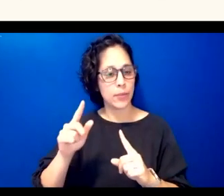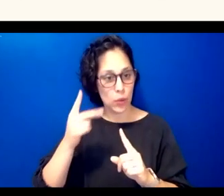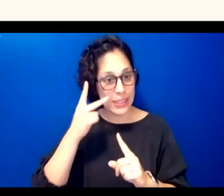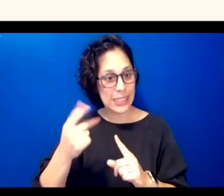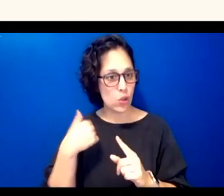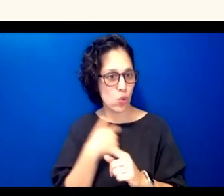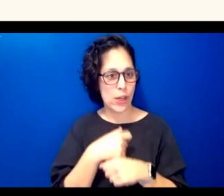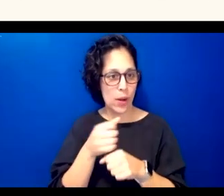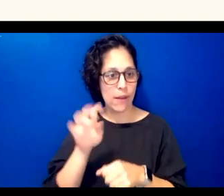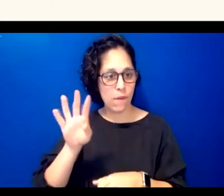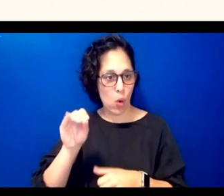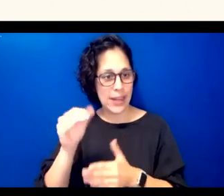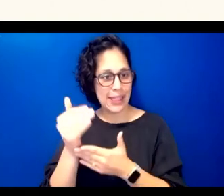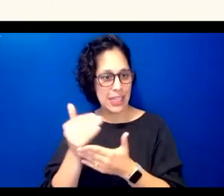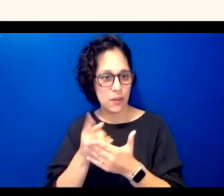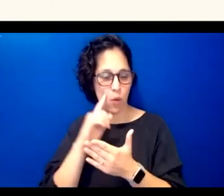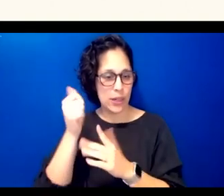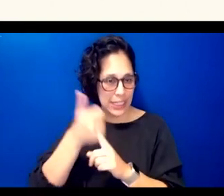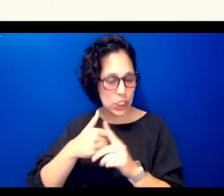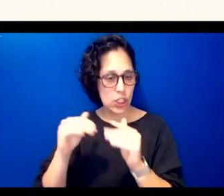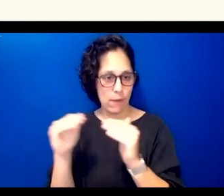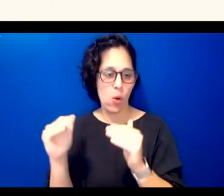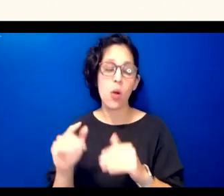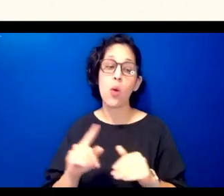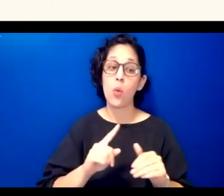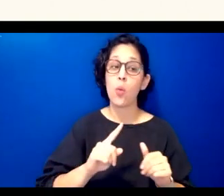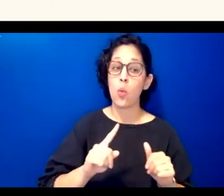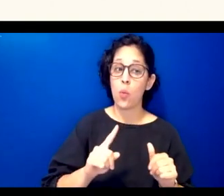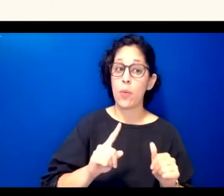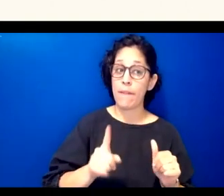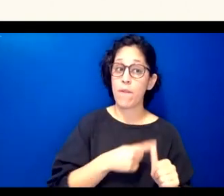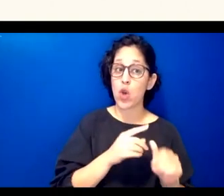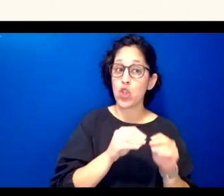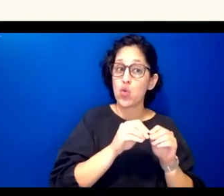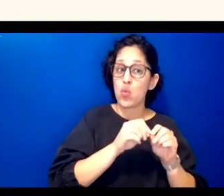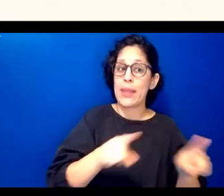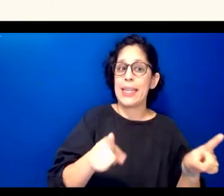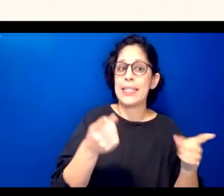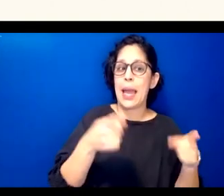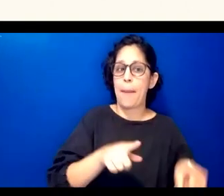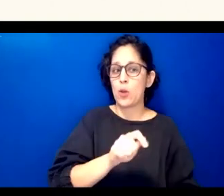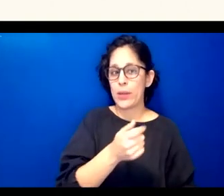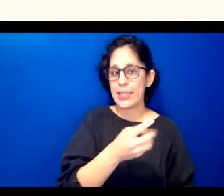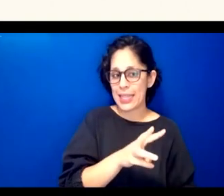for each level we began with the release in 2016 and then we're on track to hopefully